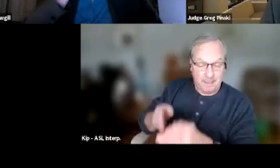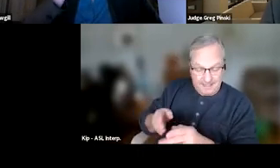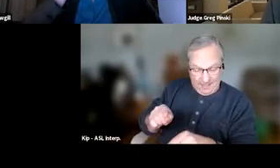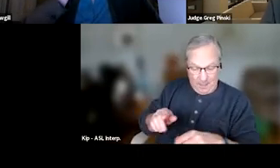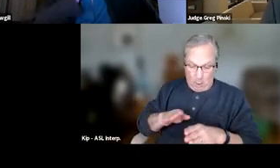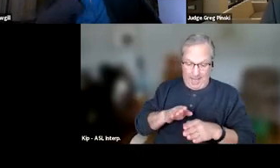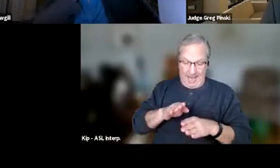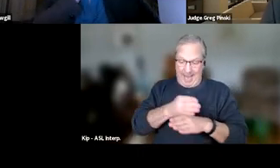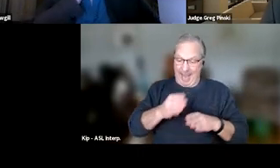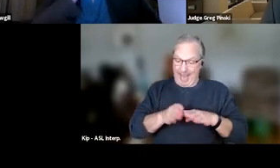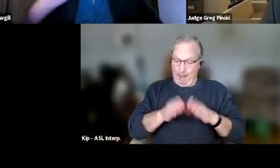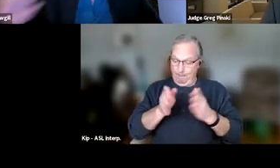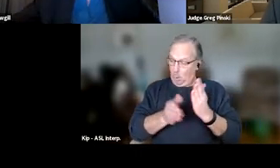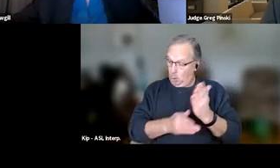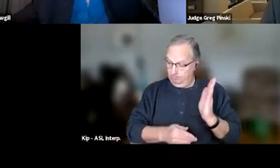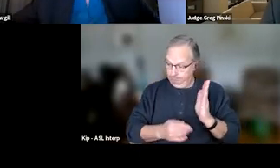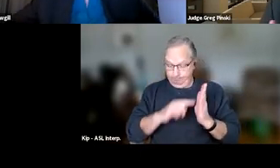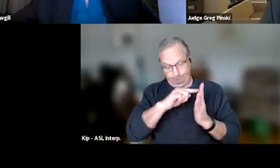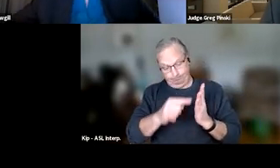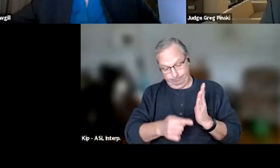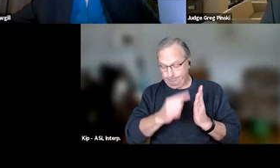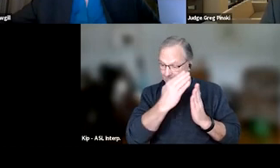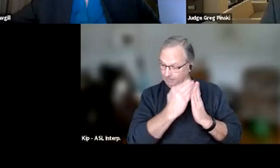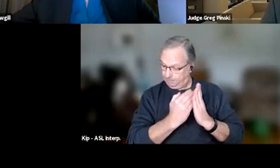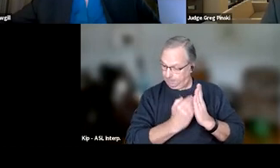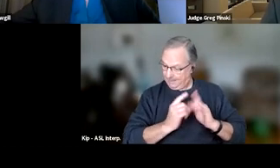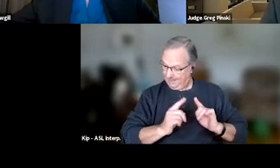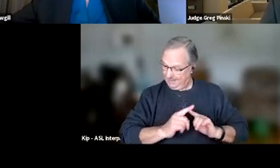the range of incentives, the range of sanctions,